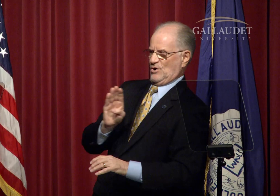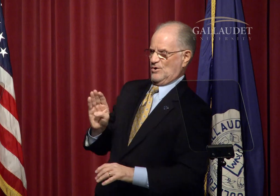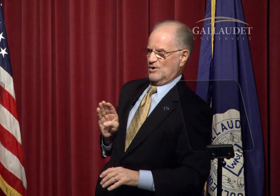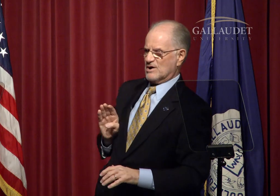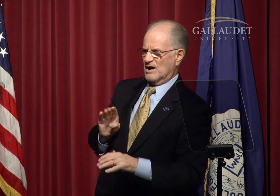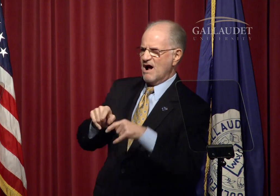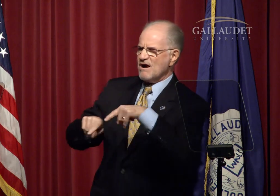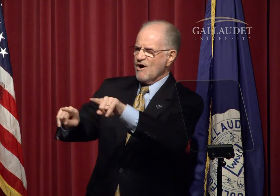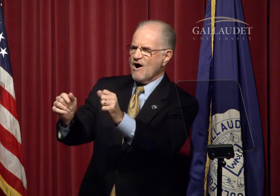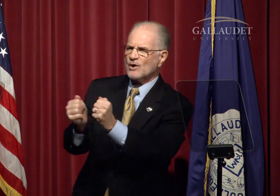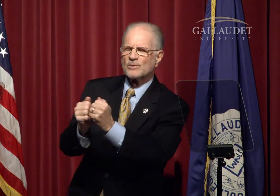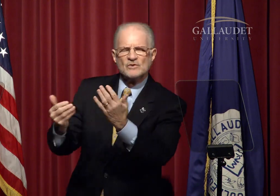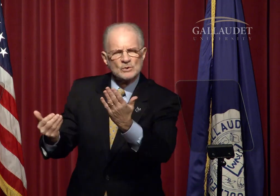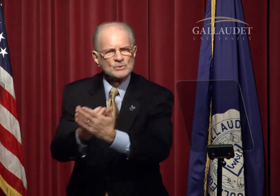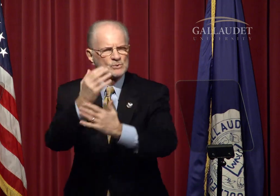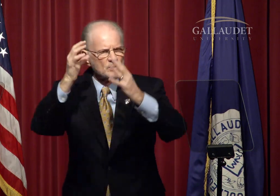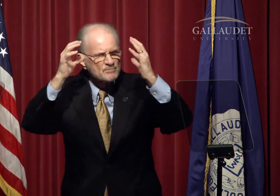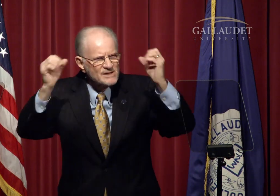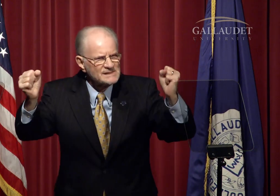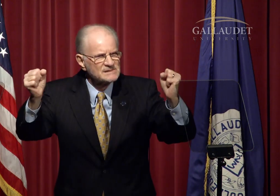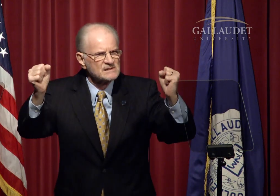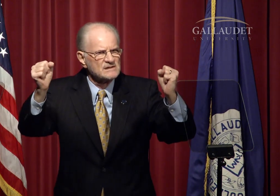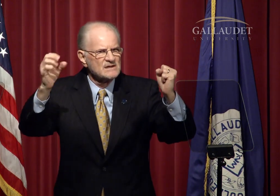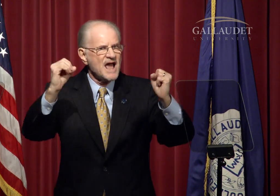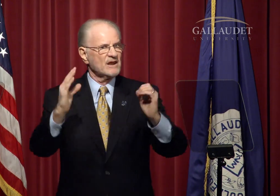The board along with a new president